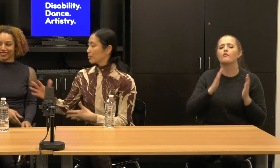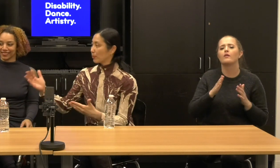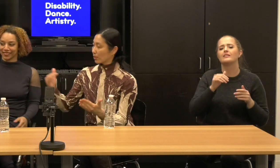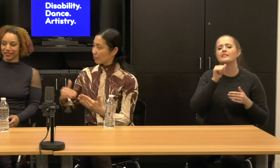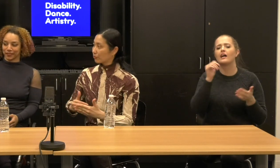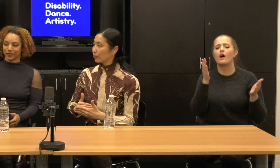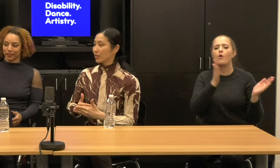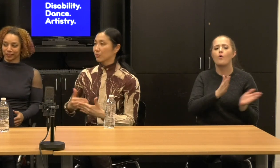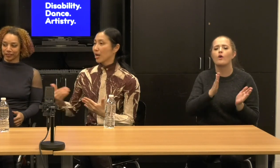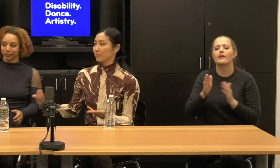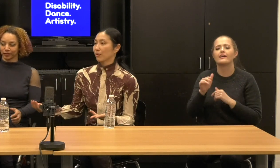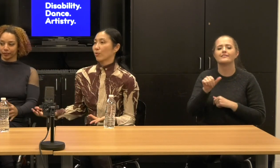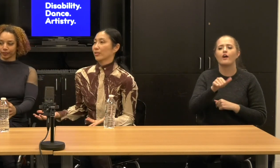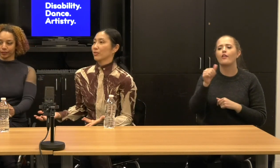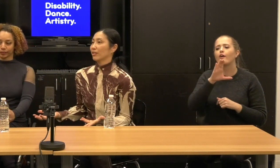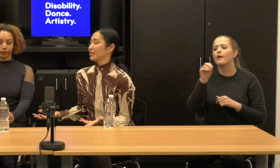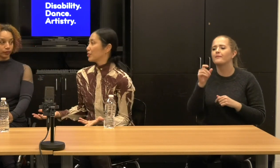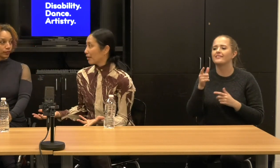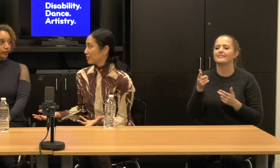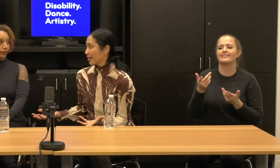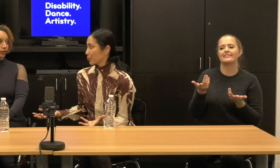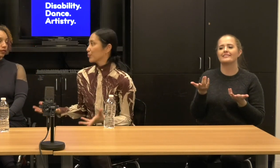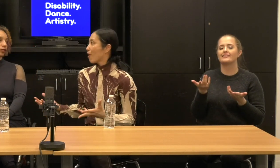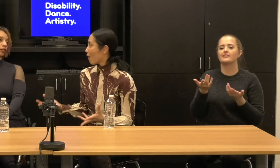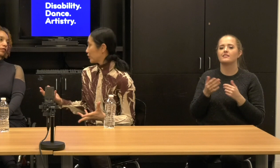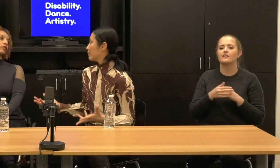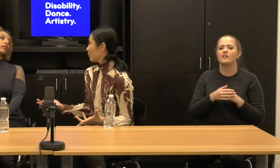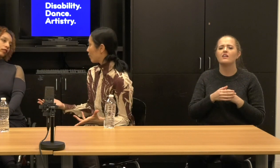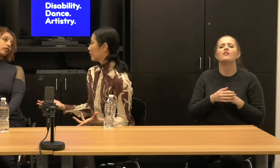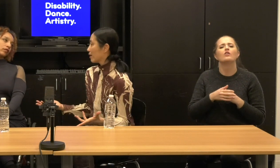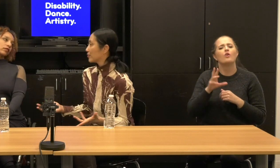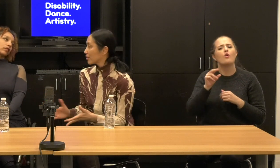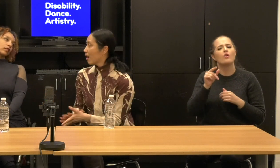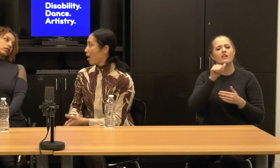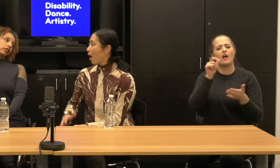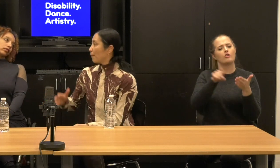organized people come through sometimes their work is not even done yet, so it's hard to be organized.